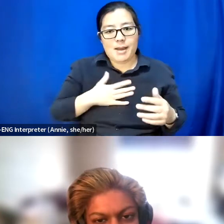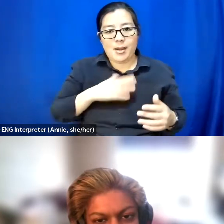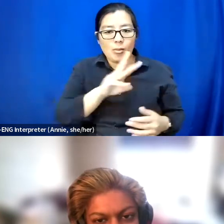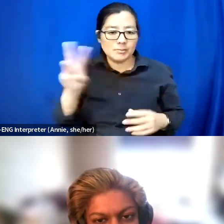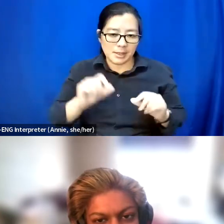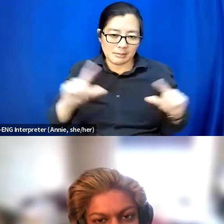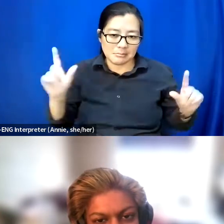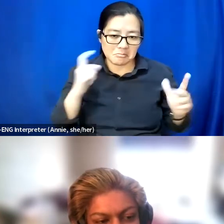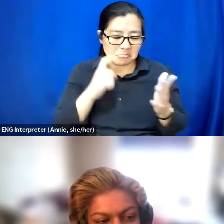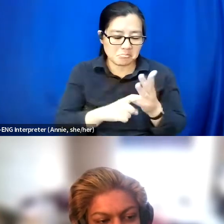And Dev.